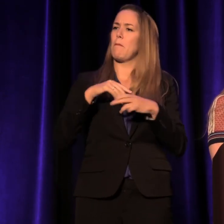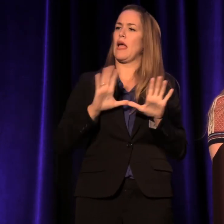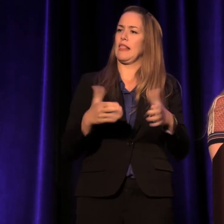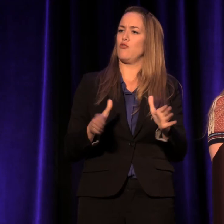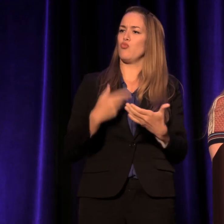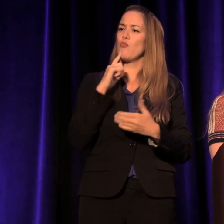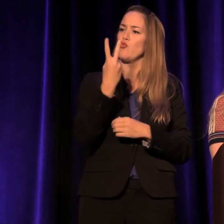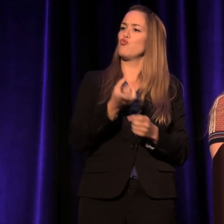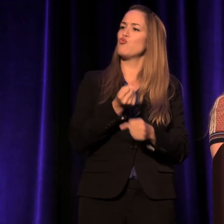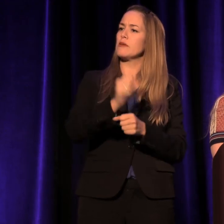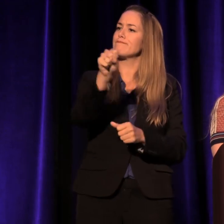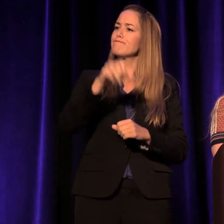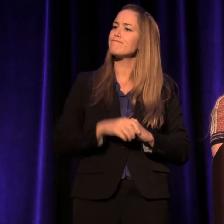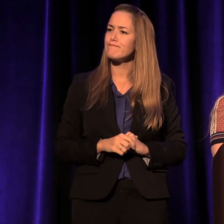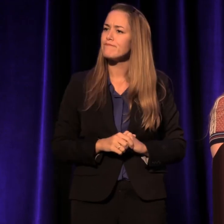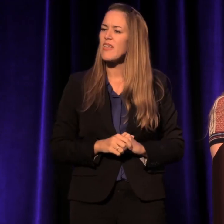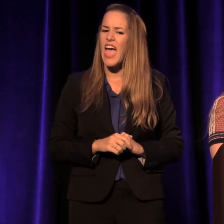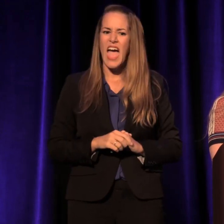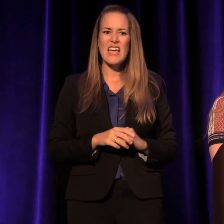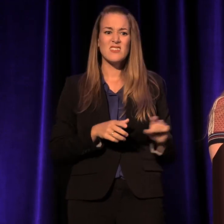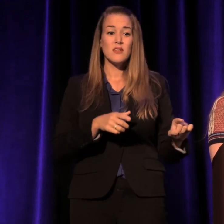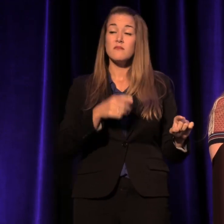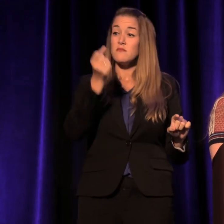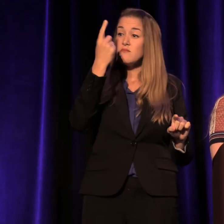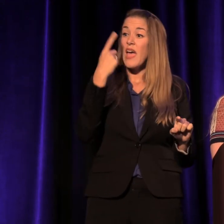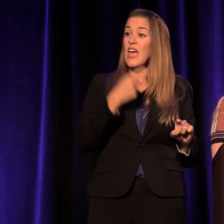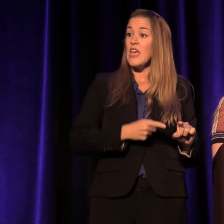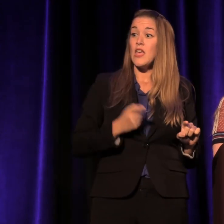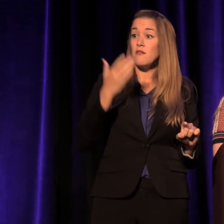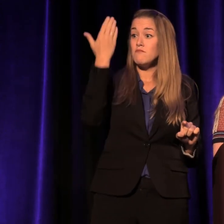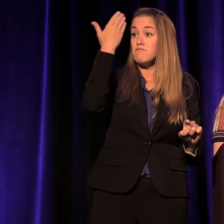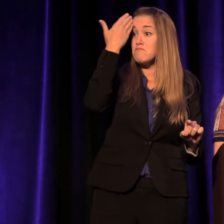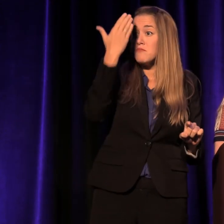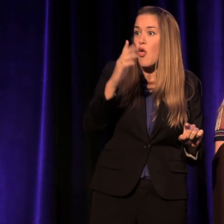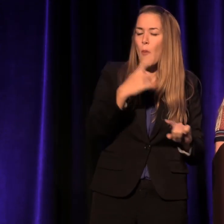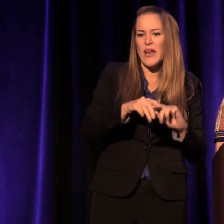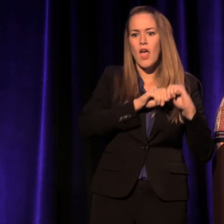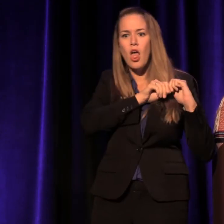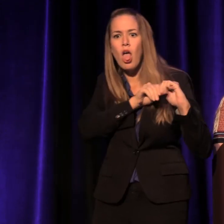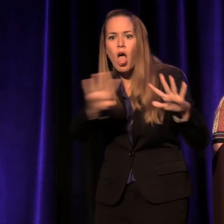I watched him inspire people without even knowing he was doing it; he just told the truth.